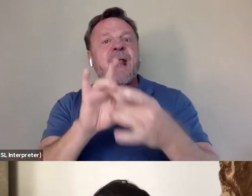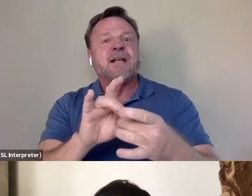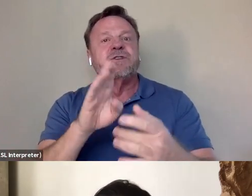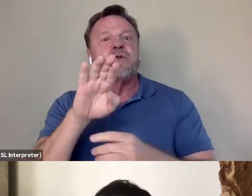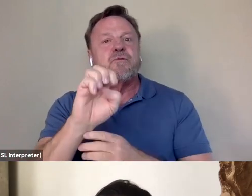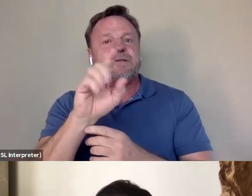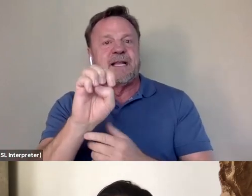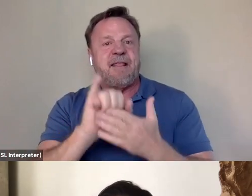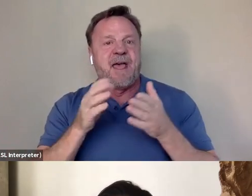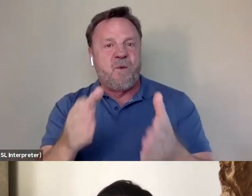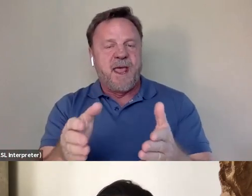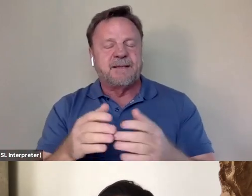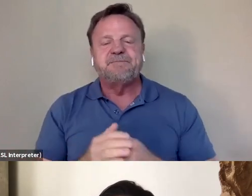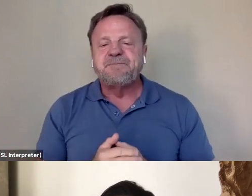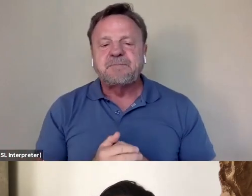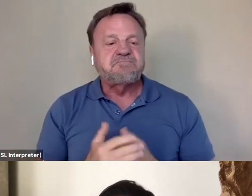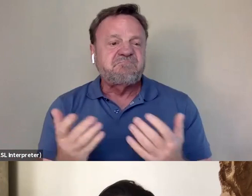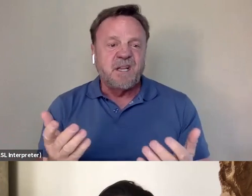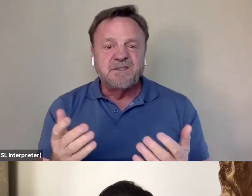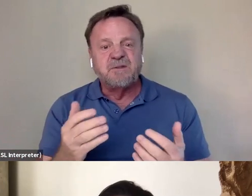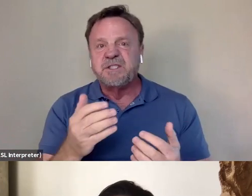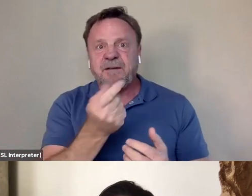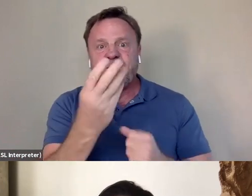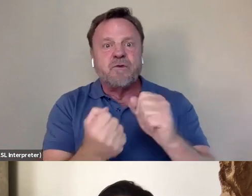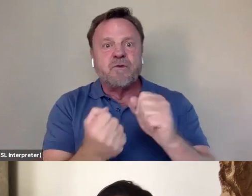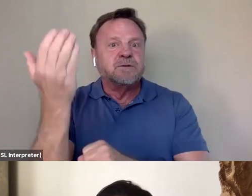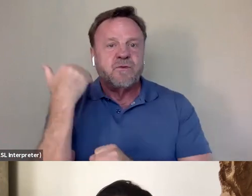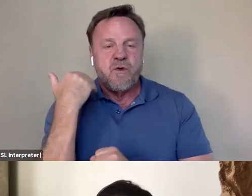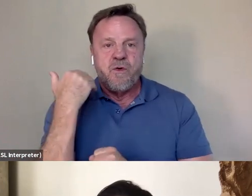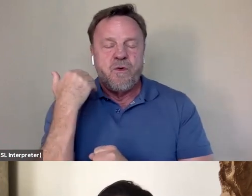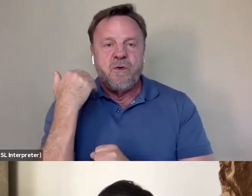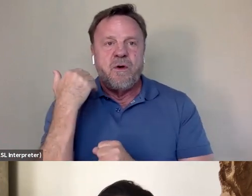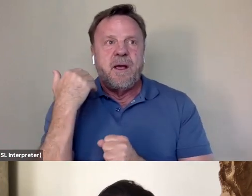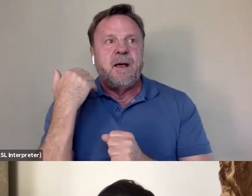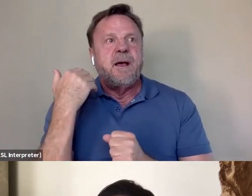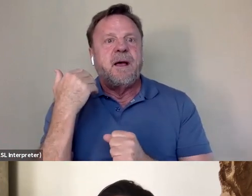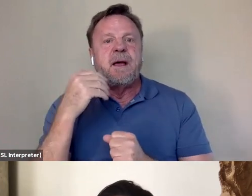So it wasn't until like a couple of years ago that Shannon, his daughter